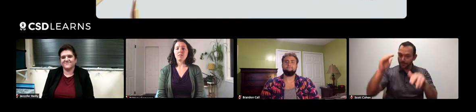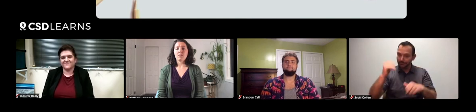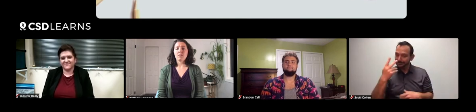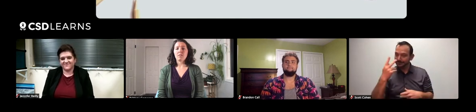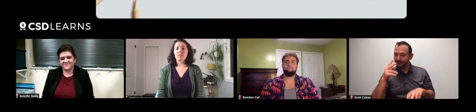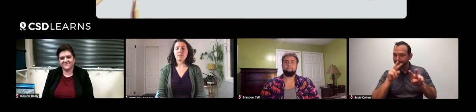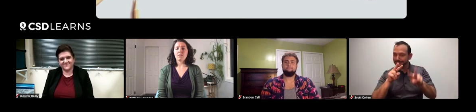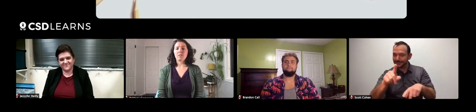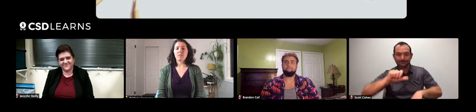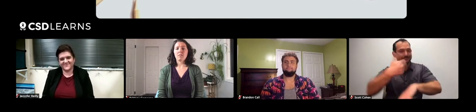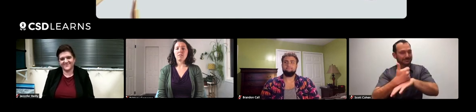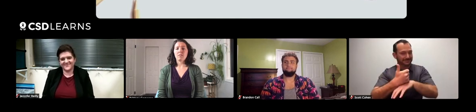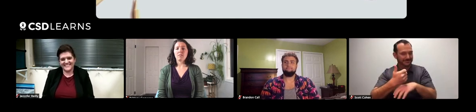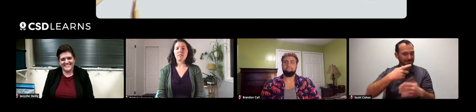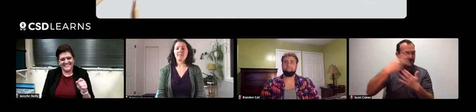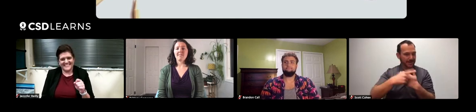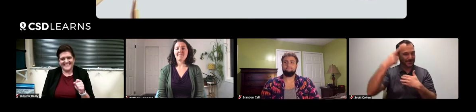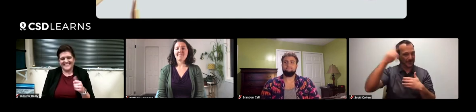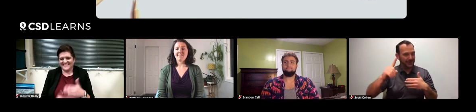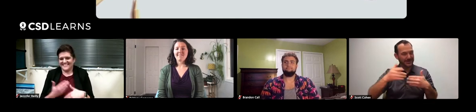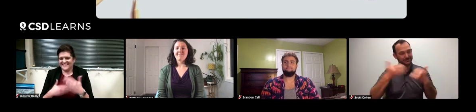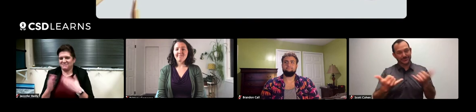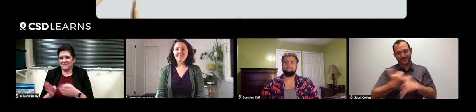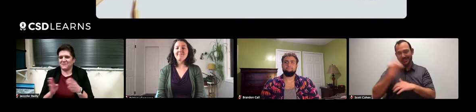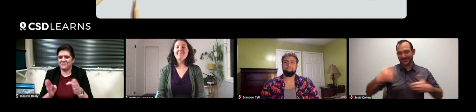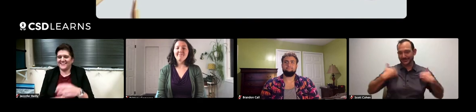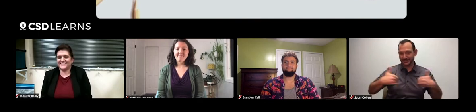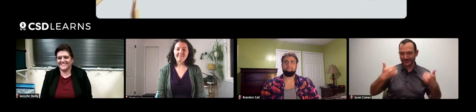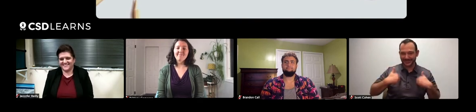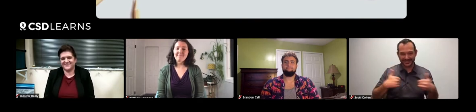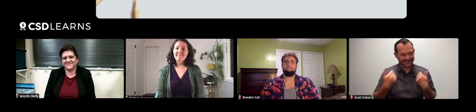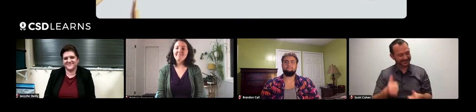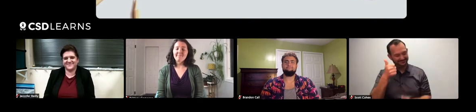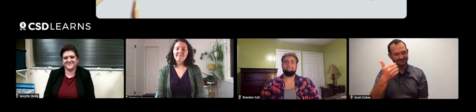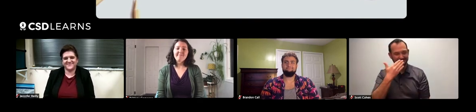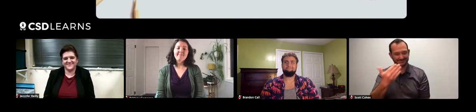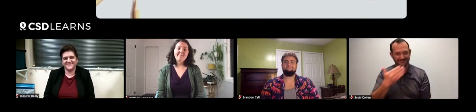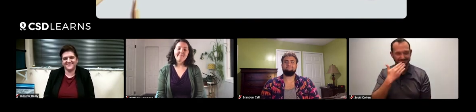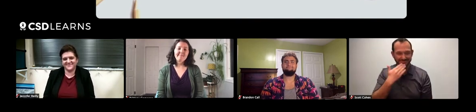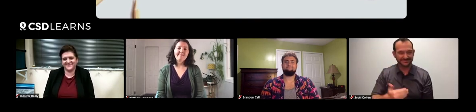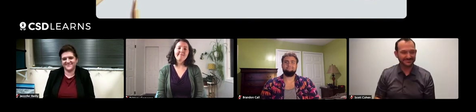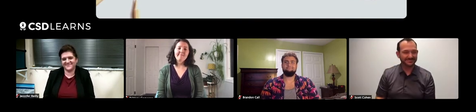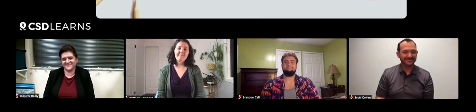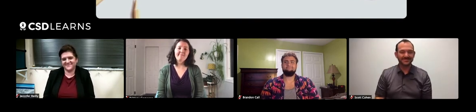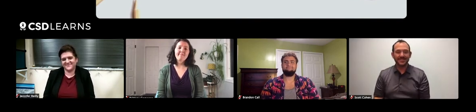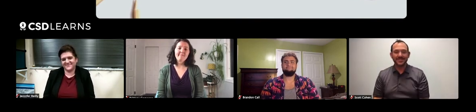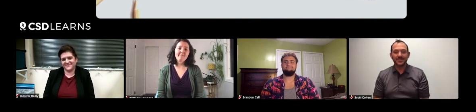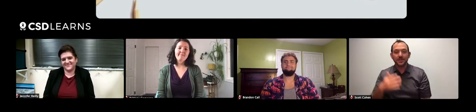I hope to see you establishing a new program for our deaf youth nowadays. It's in the works. Thank you so much.